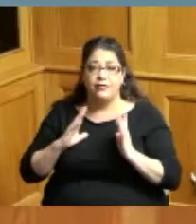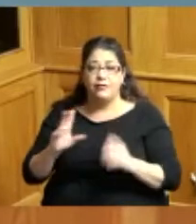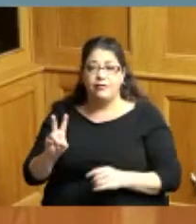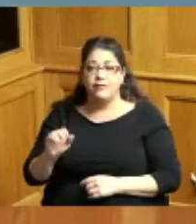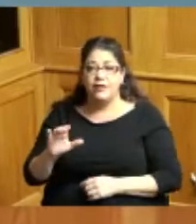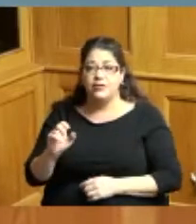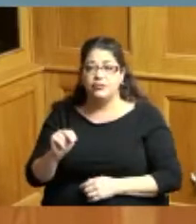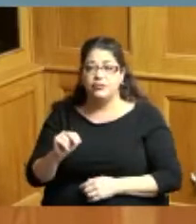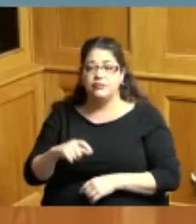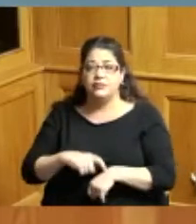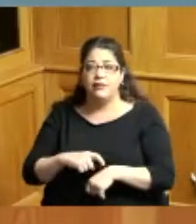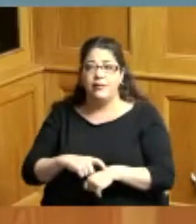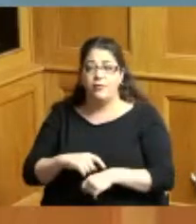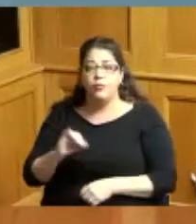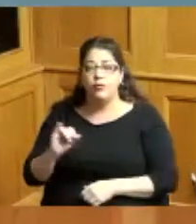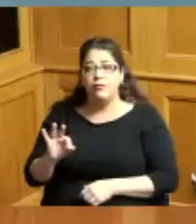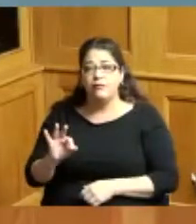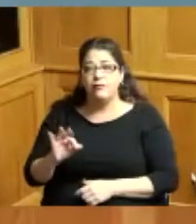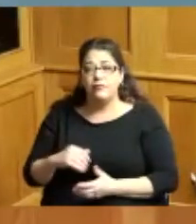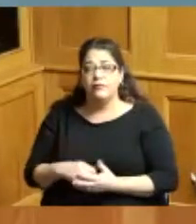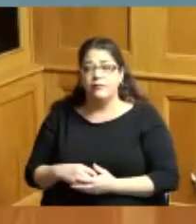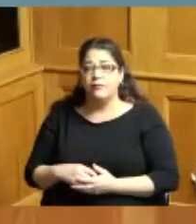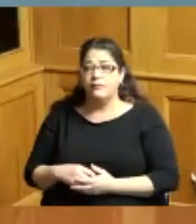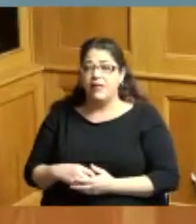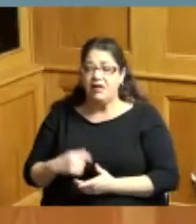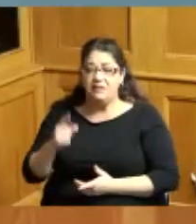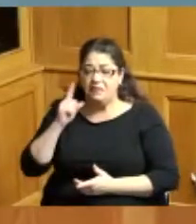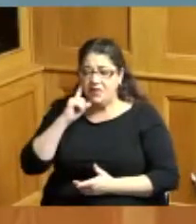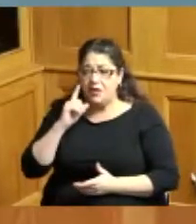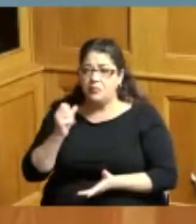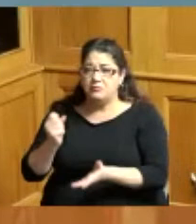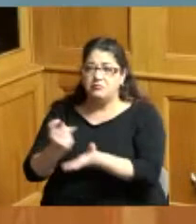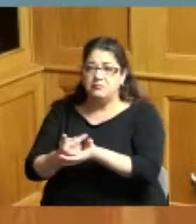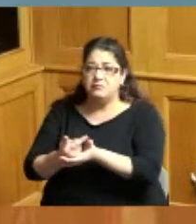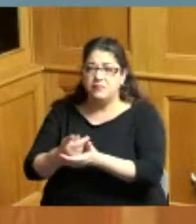heads I can't speak for all of would deny them wanting to be offered such an important event